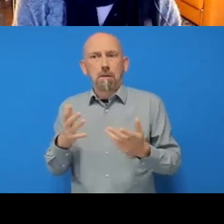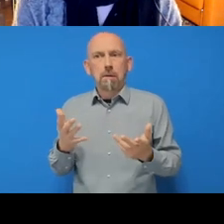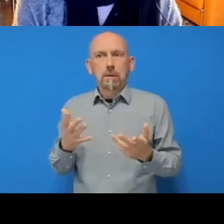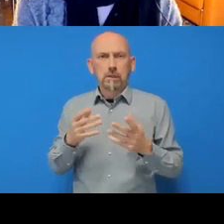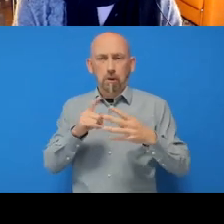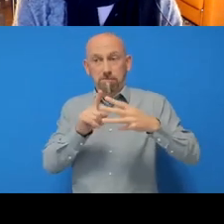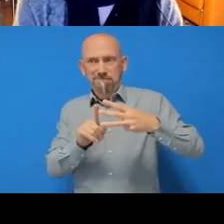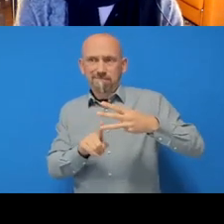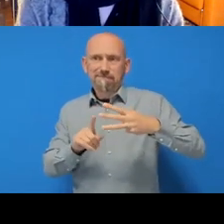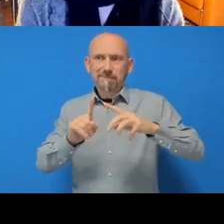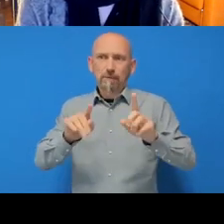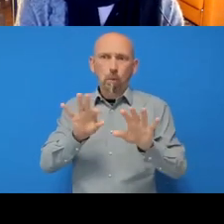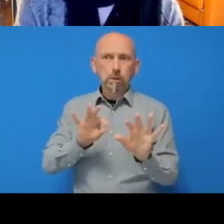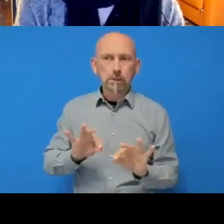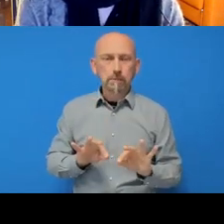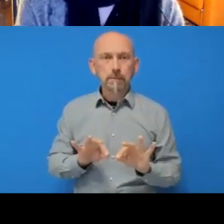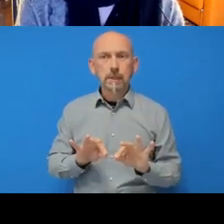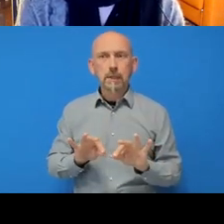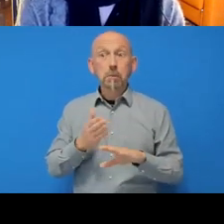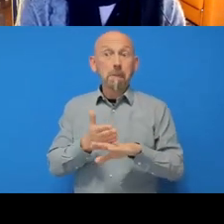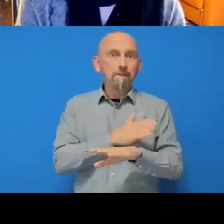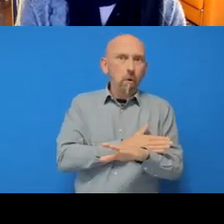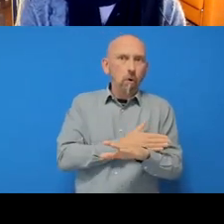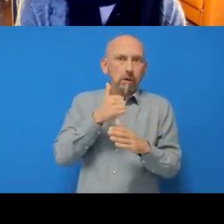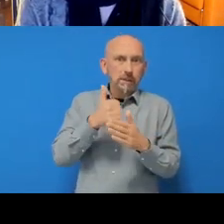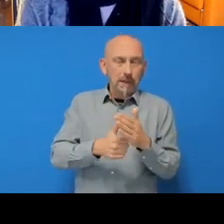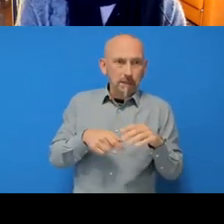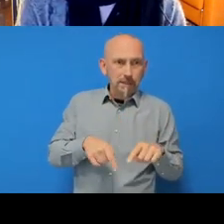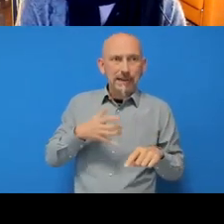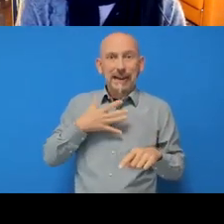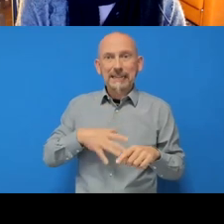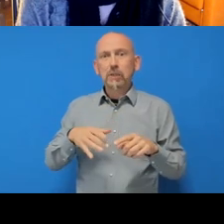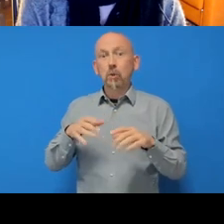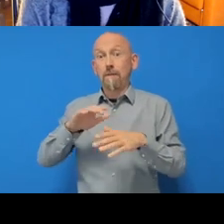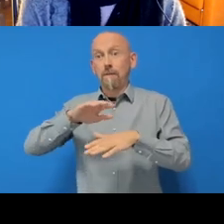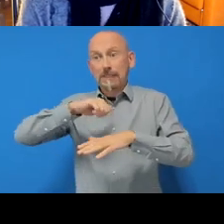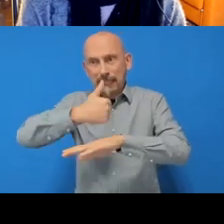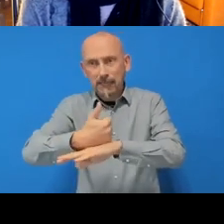possibilities, first we need to enable version control in R.